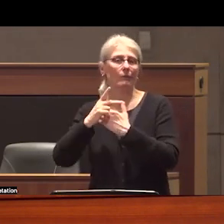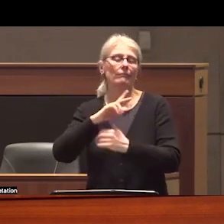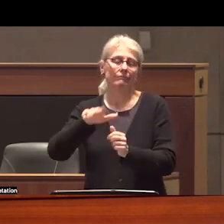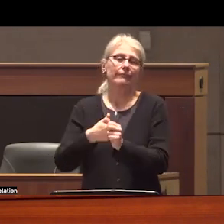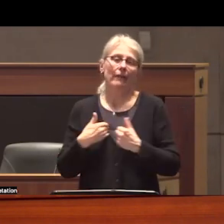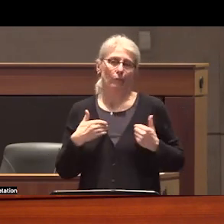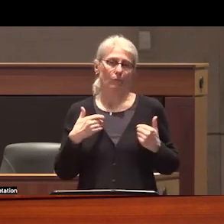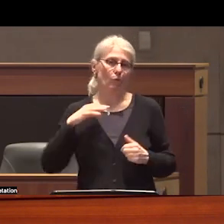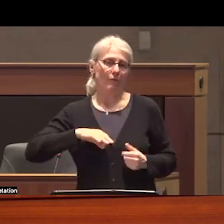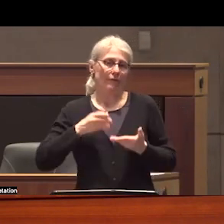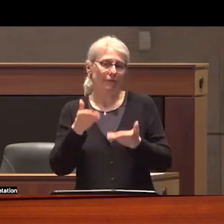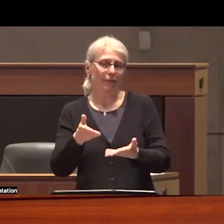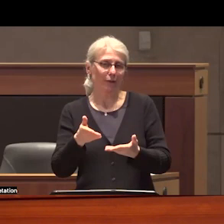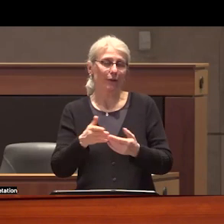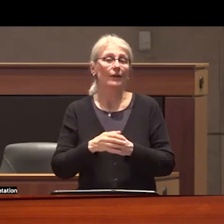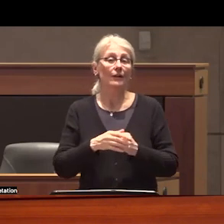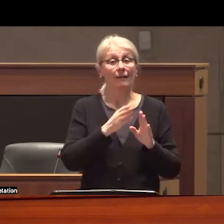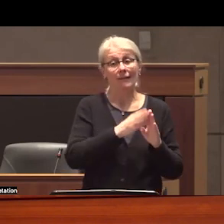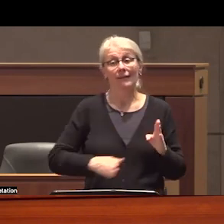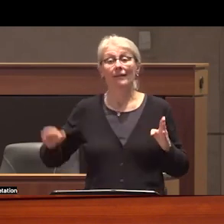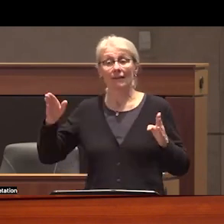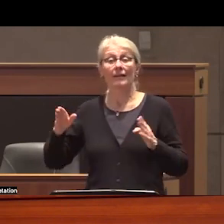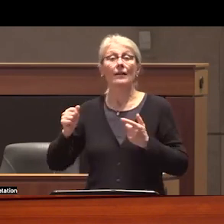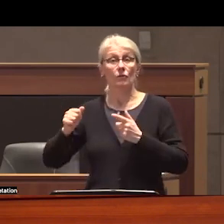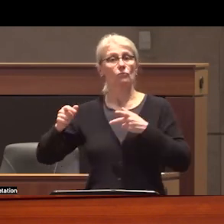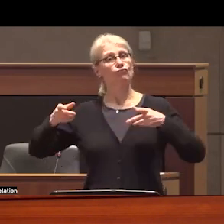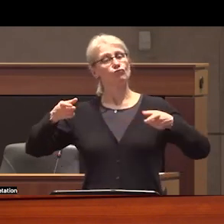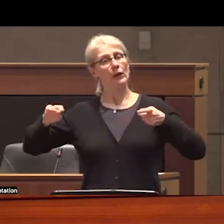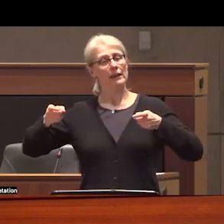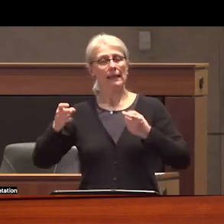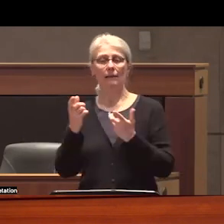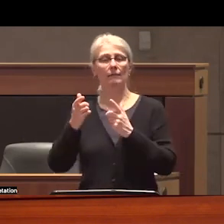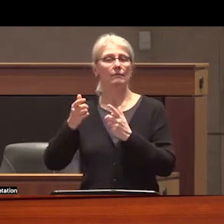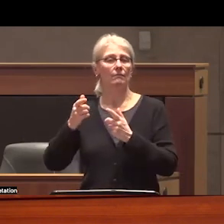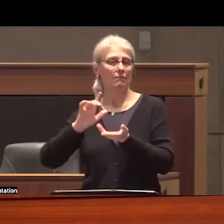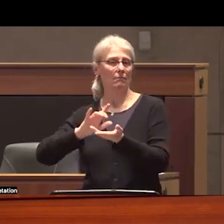the other end of the regulatory spectrum is the regulated legal market and that speaks to how